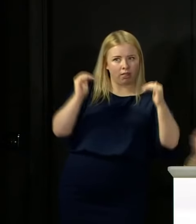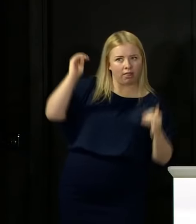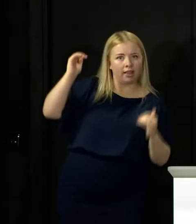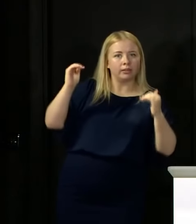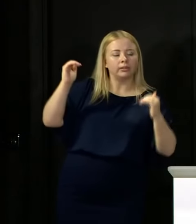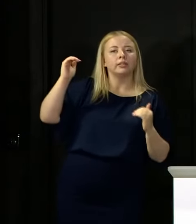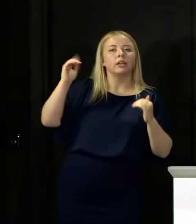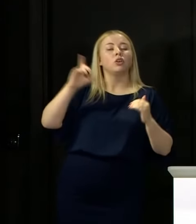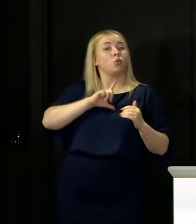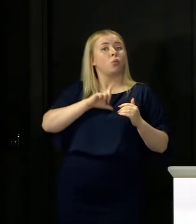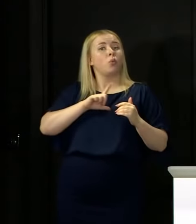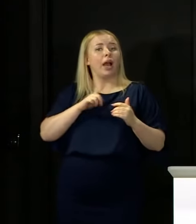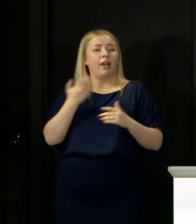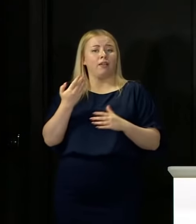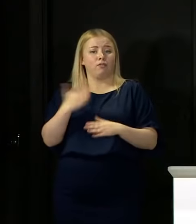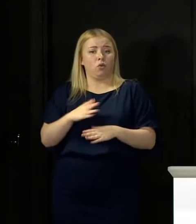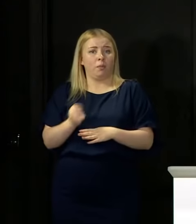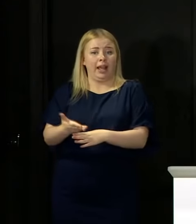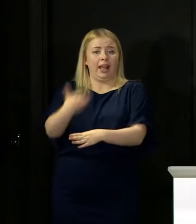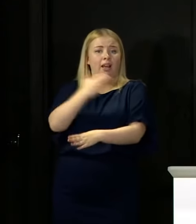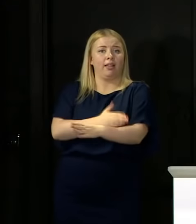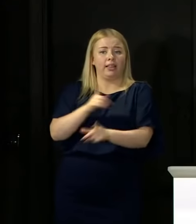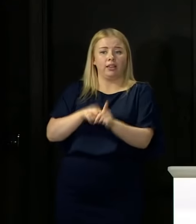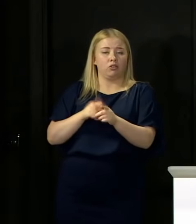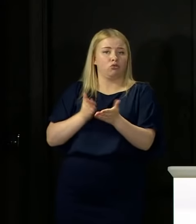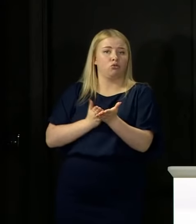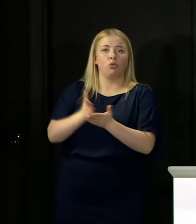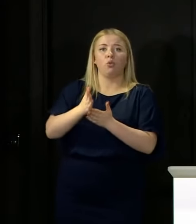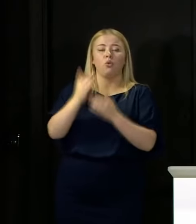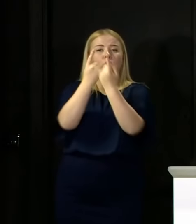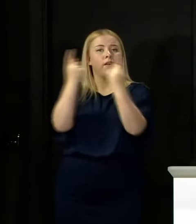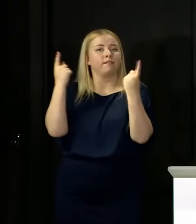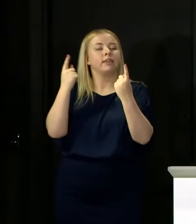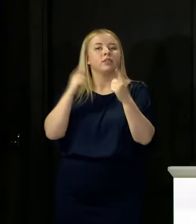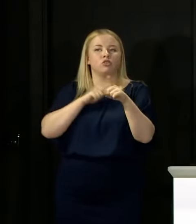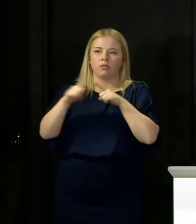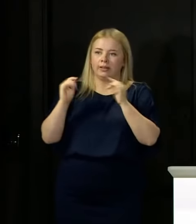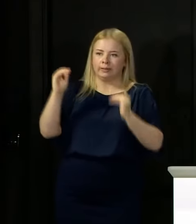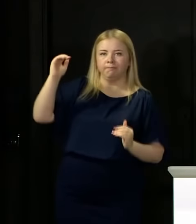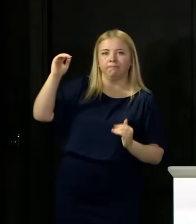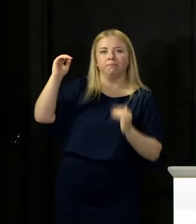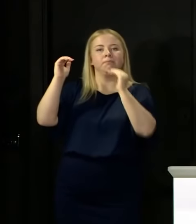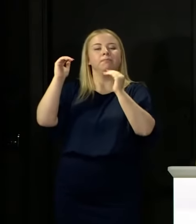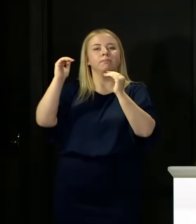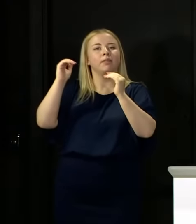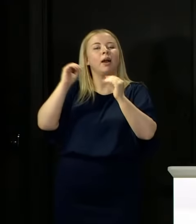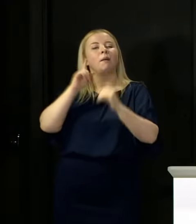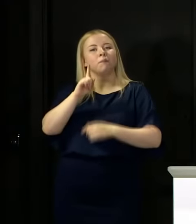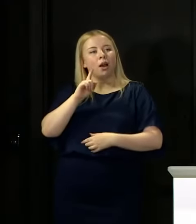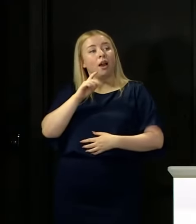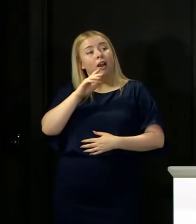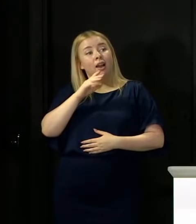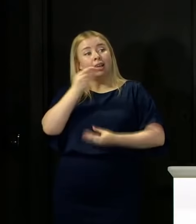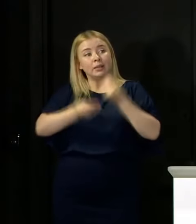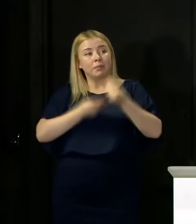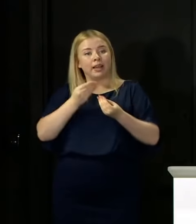we are trying to tackle that. The point I am making is that it is not this system of moderation that has caused that gap.